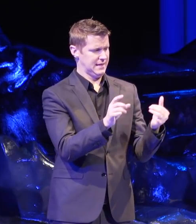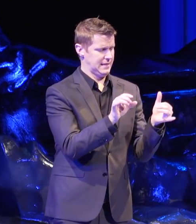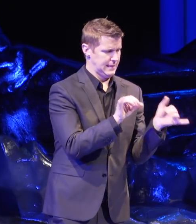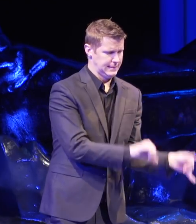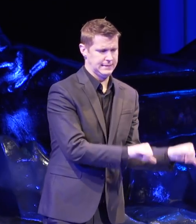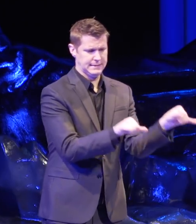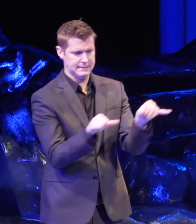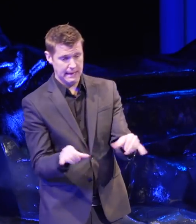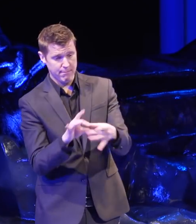that appeal to you.